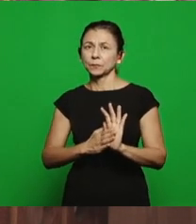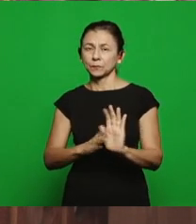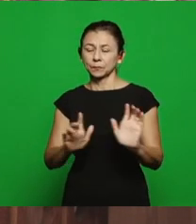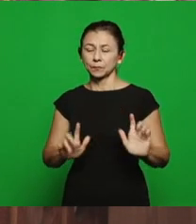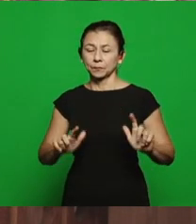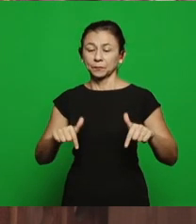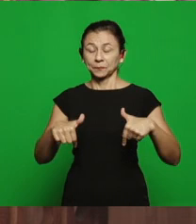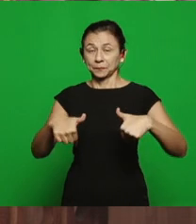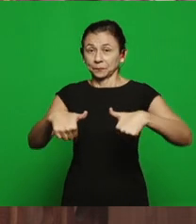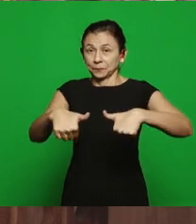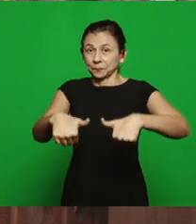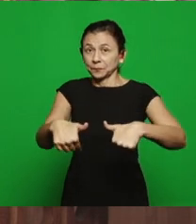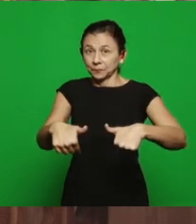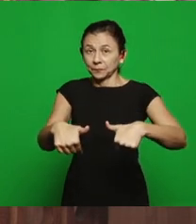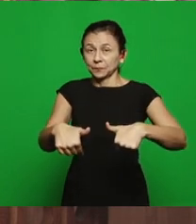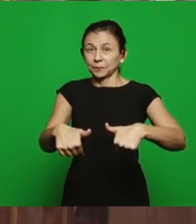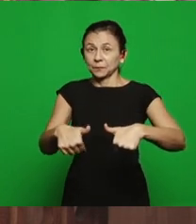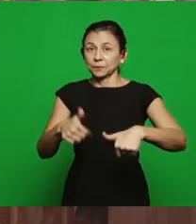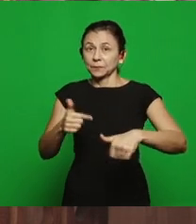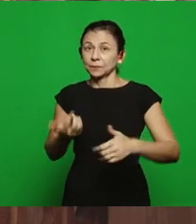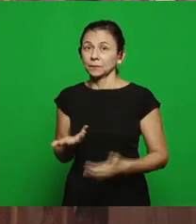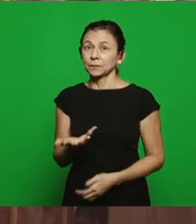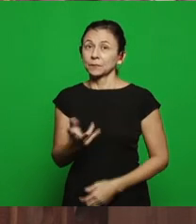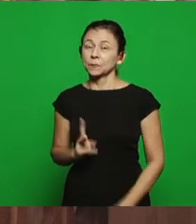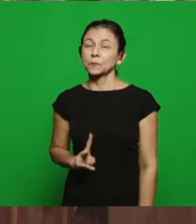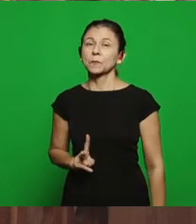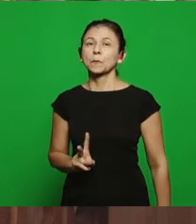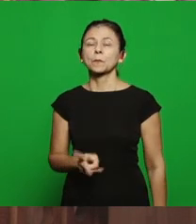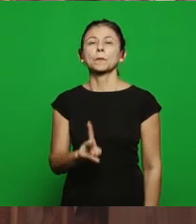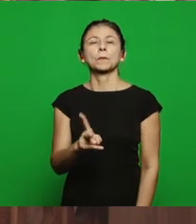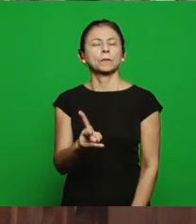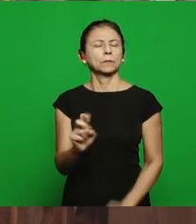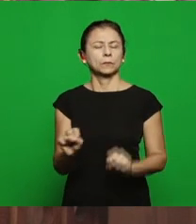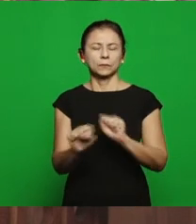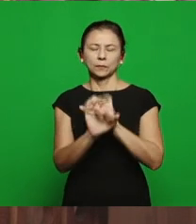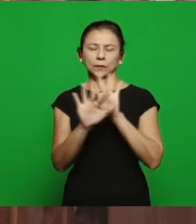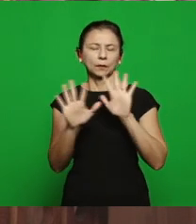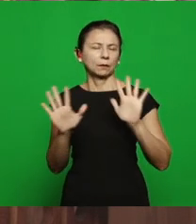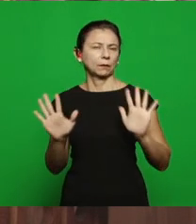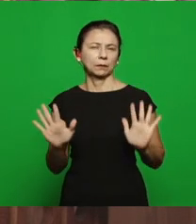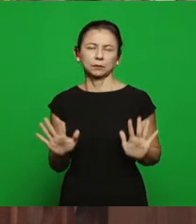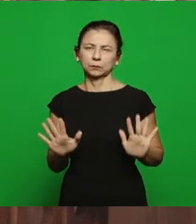and evidently wants to continue